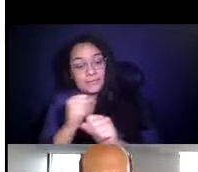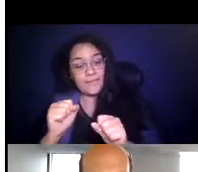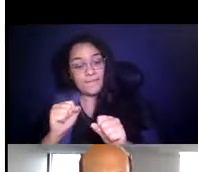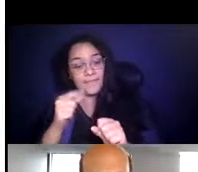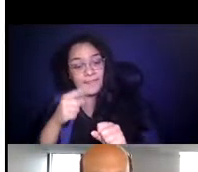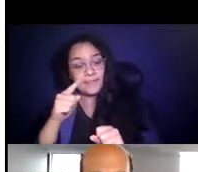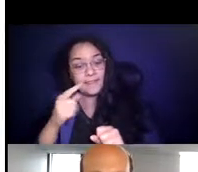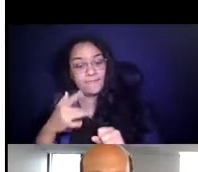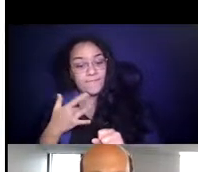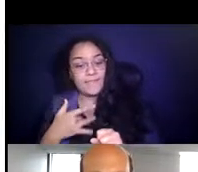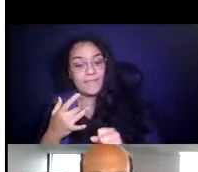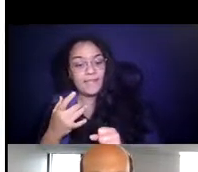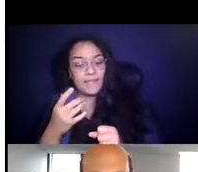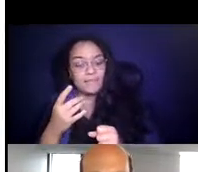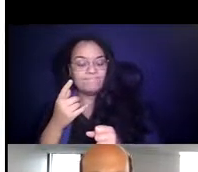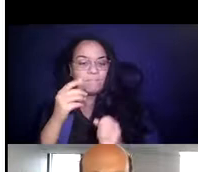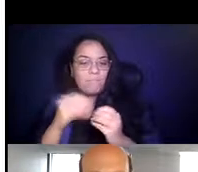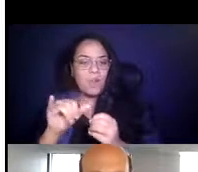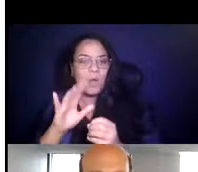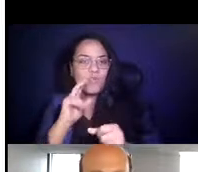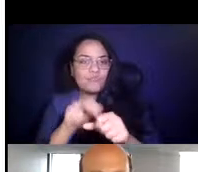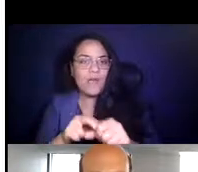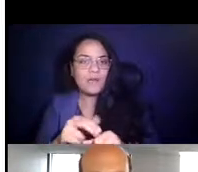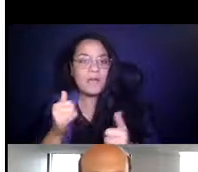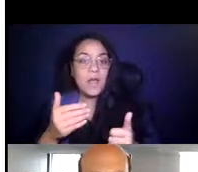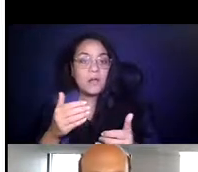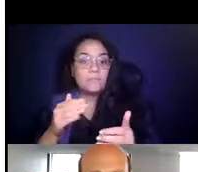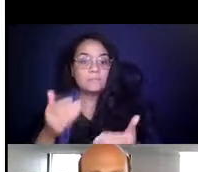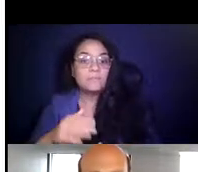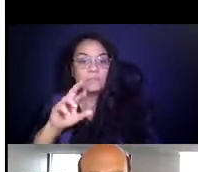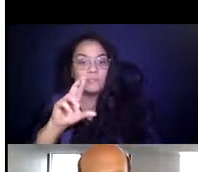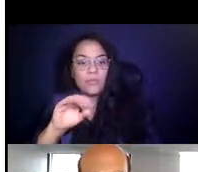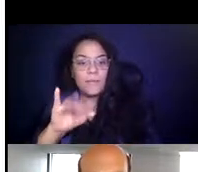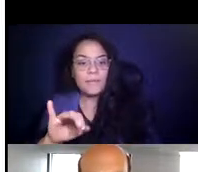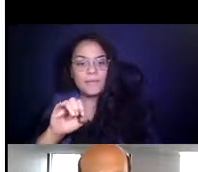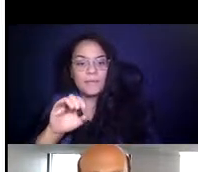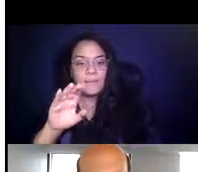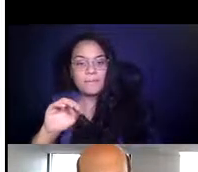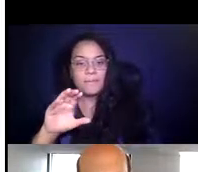14:57:57 Now, I would like to introduce the CEO of the Kansas City area transportation authority.